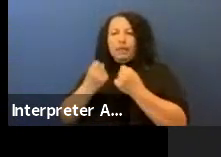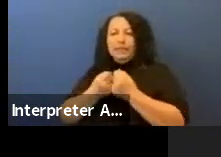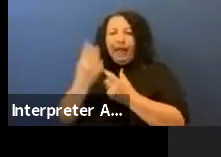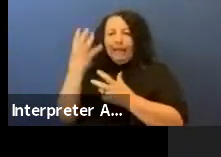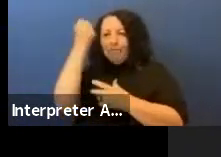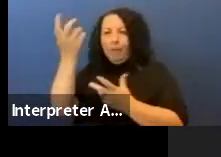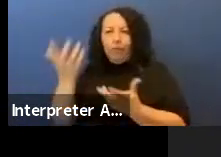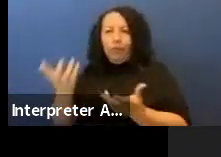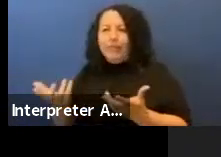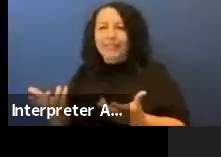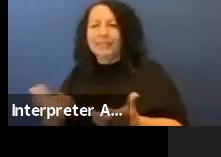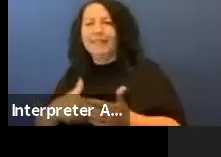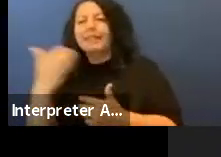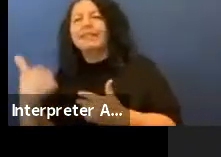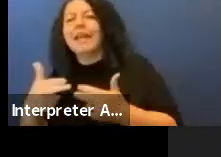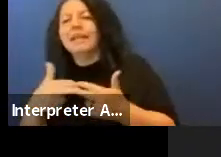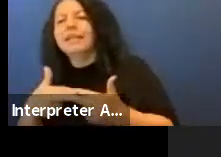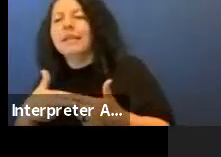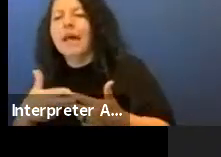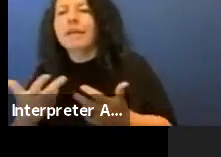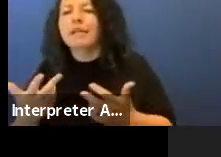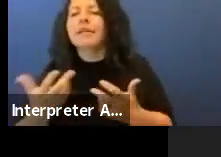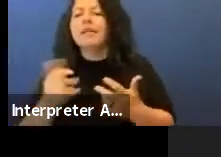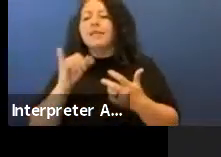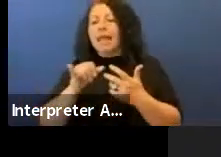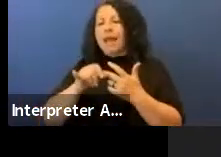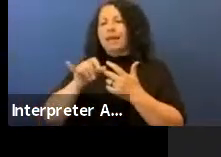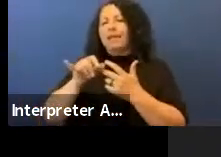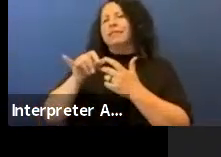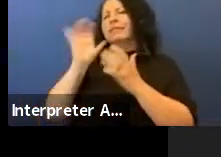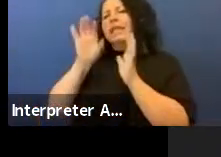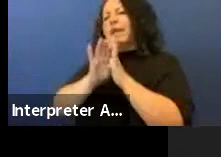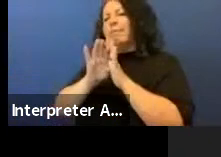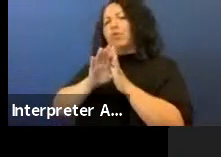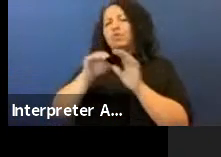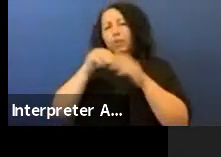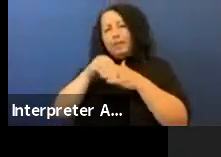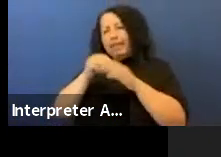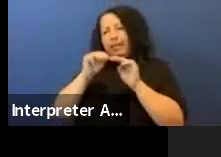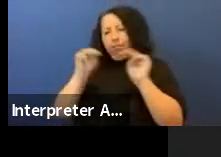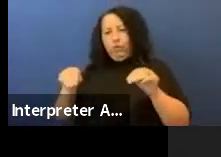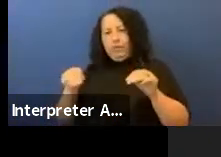And that's the image in a museum space as well so I show them in corners or in